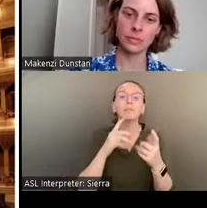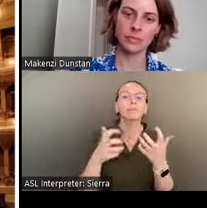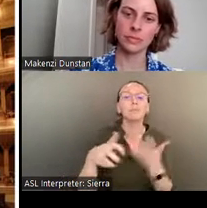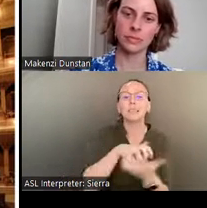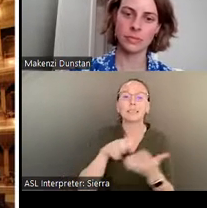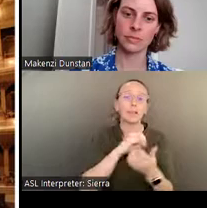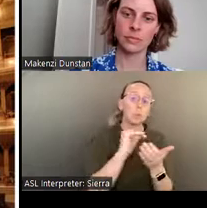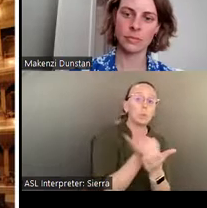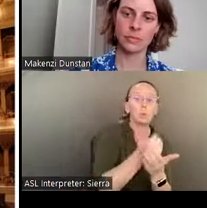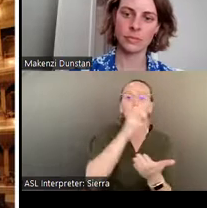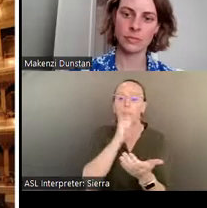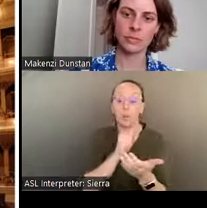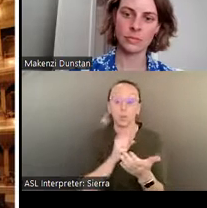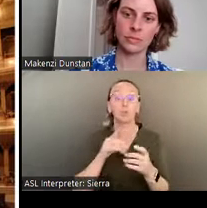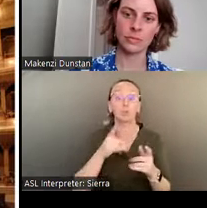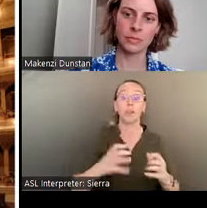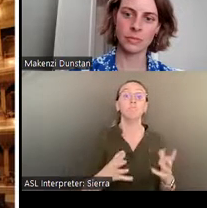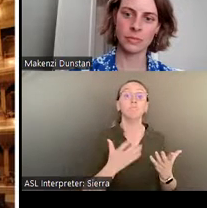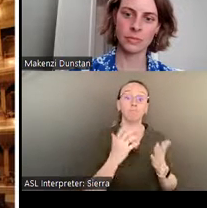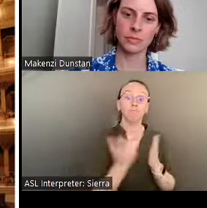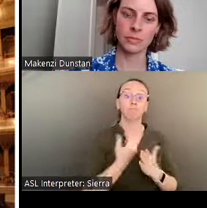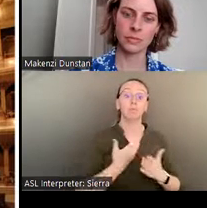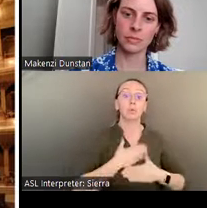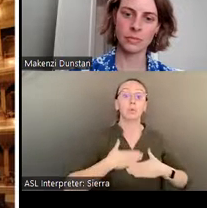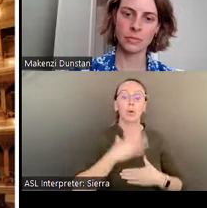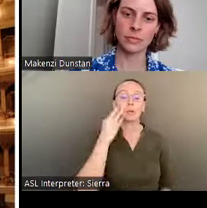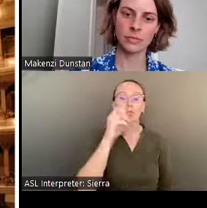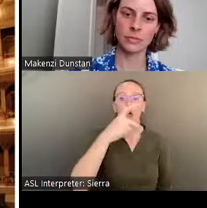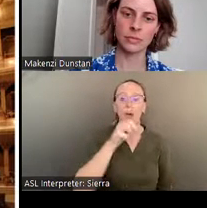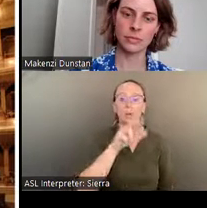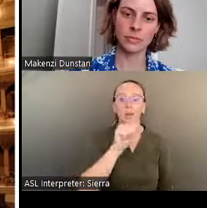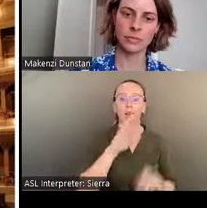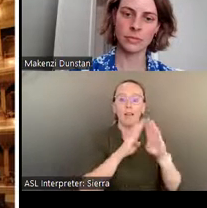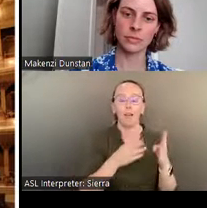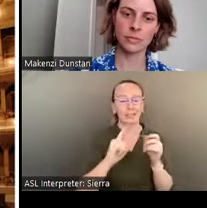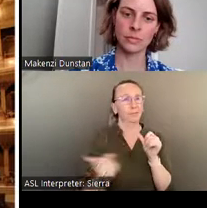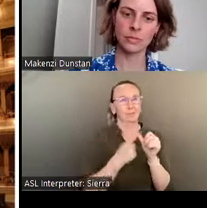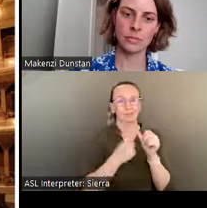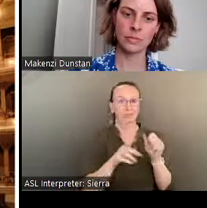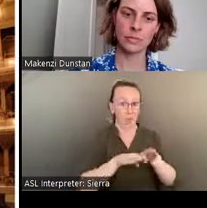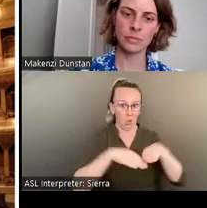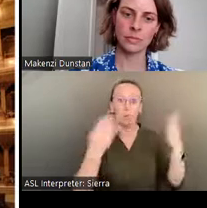historic Springer Opera House, which originally opened its doors in 1871.